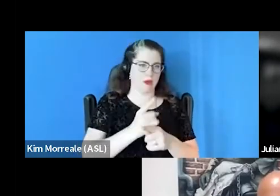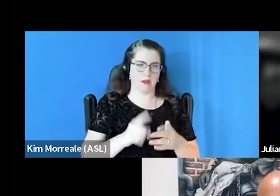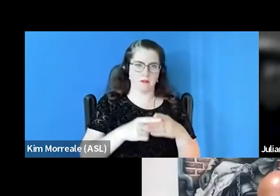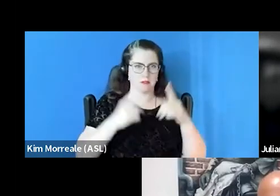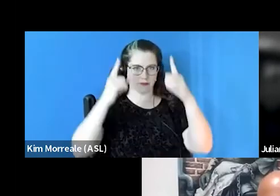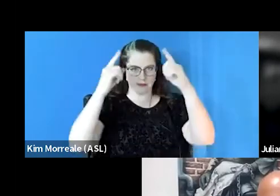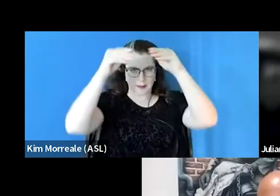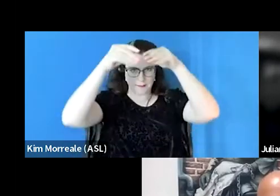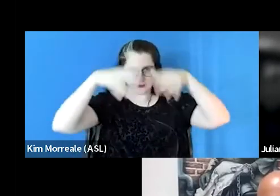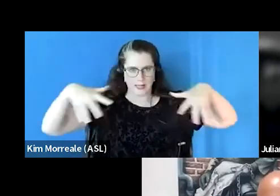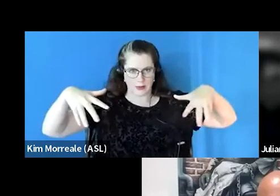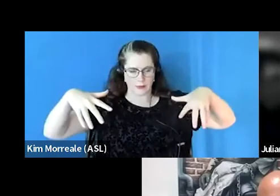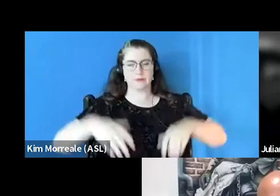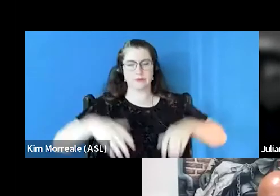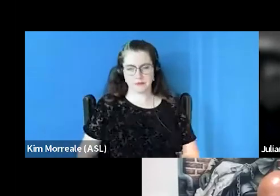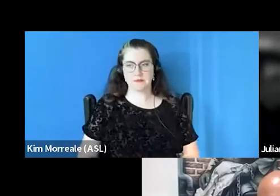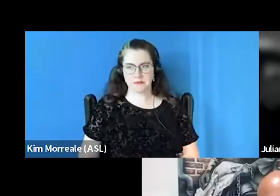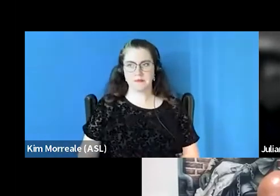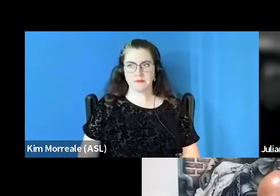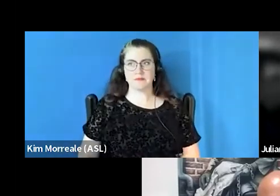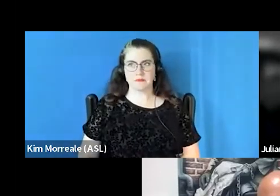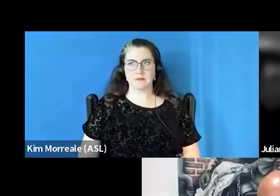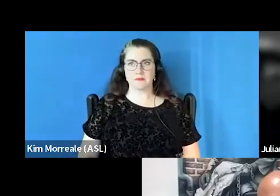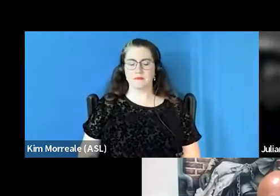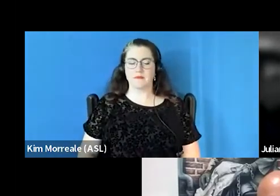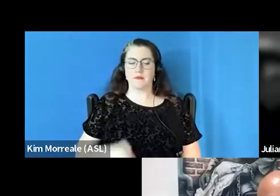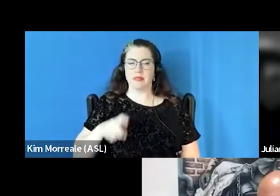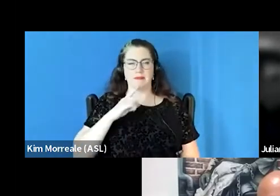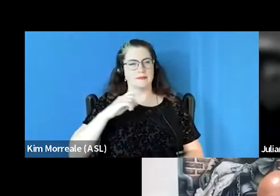This is really a crisis that the United States is facing